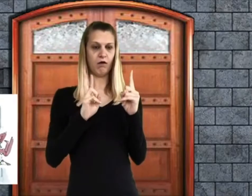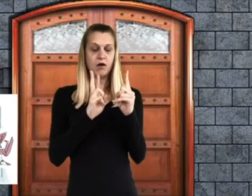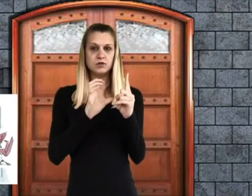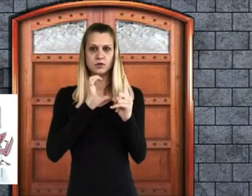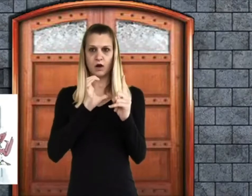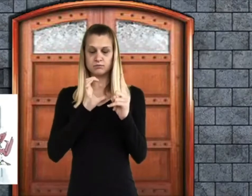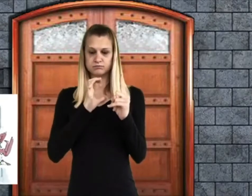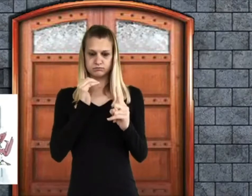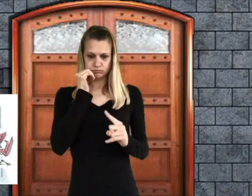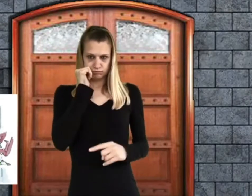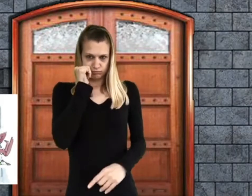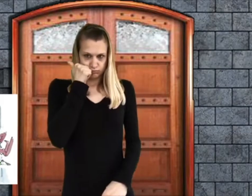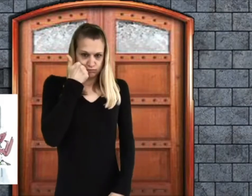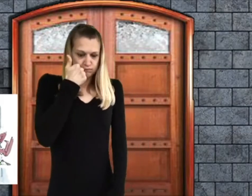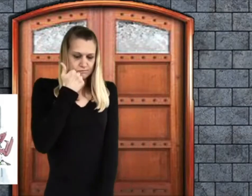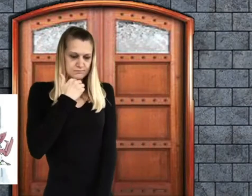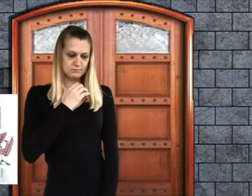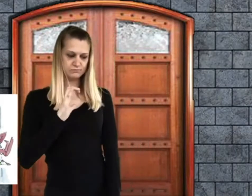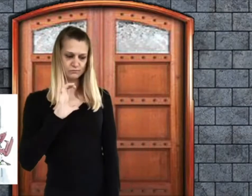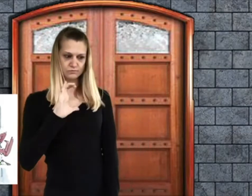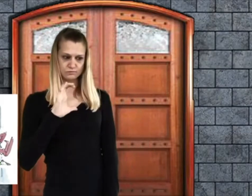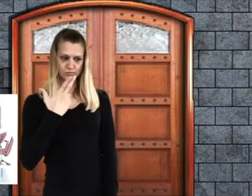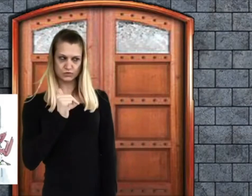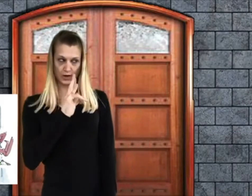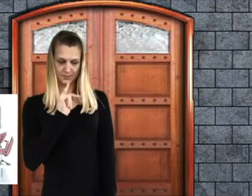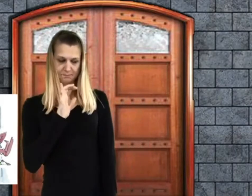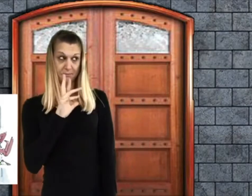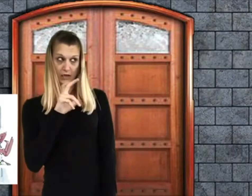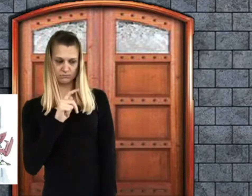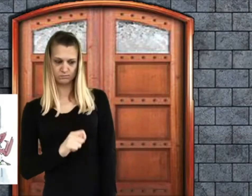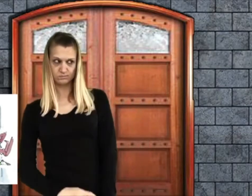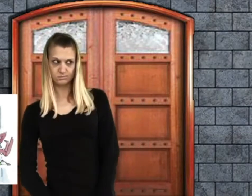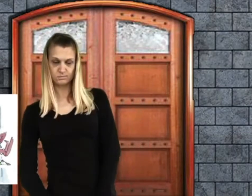A small nervous voice whispered, "Charlie Bucket."